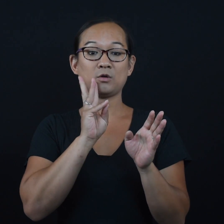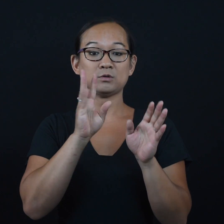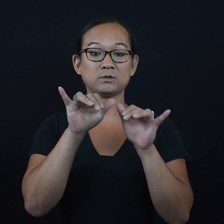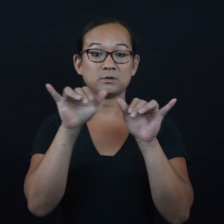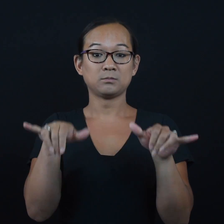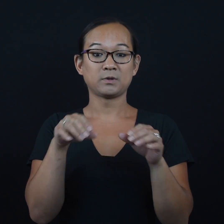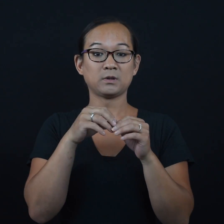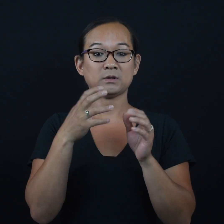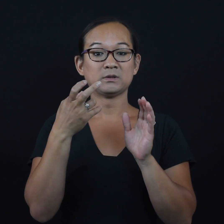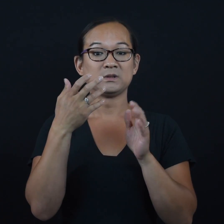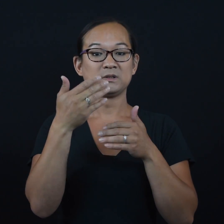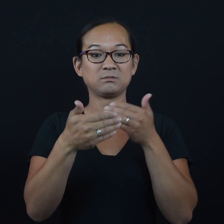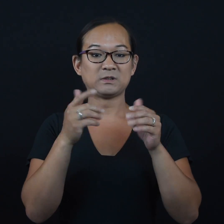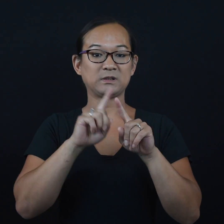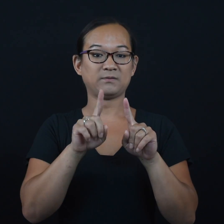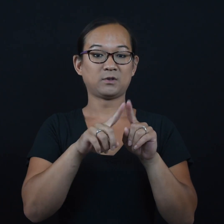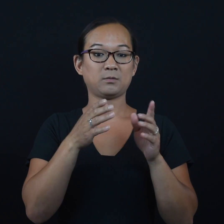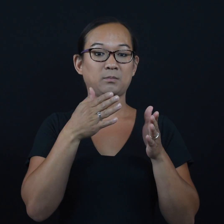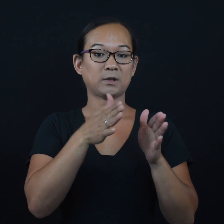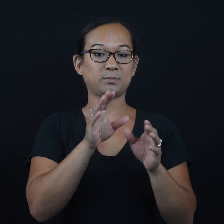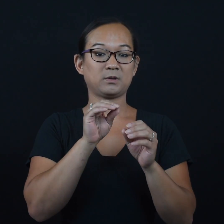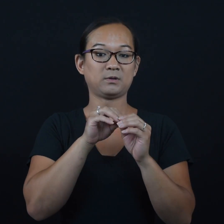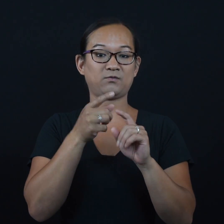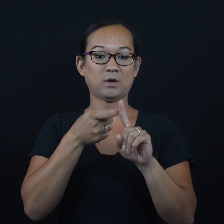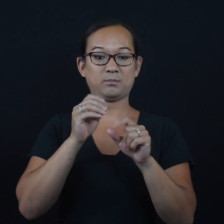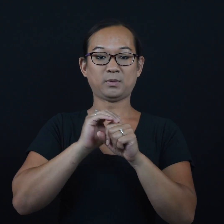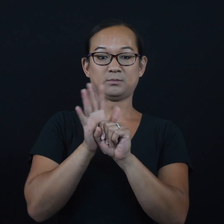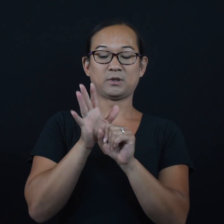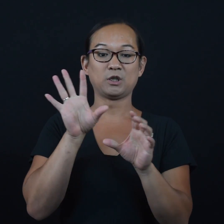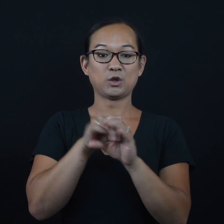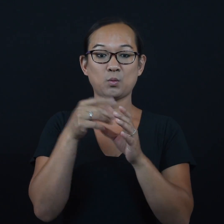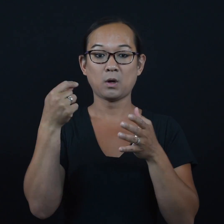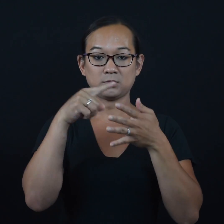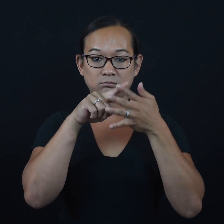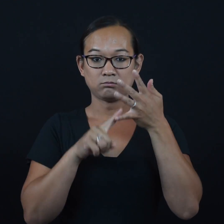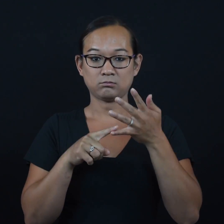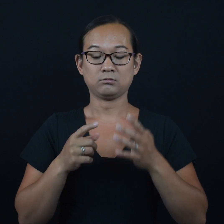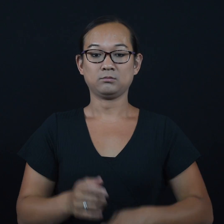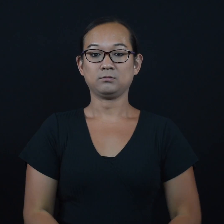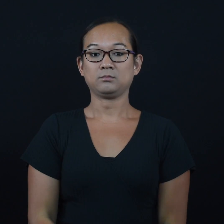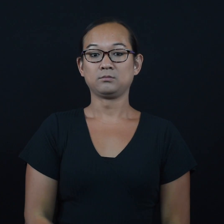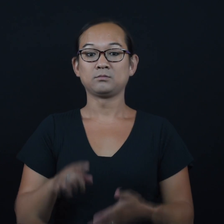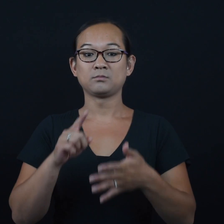public water systems in dealing with the pandemic in many ways, including: